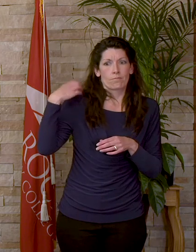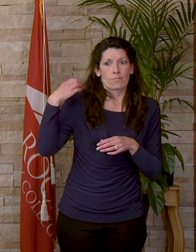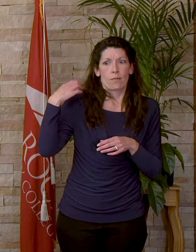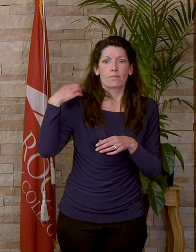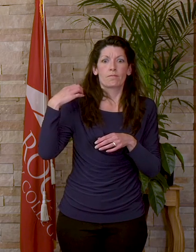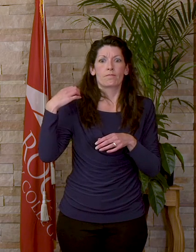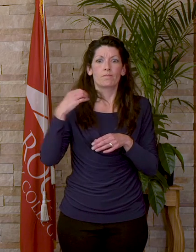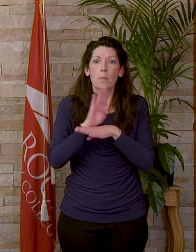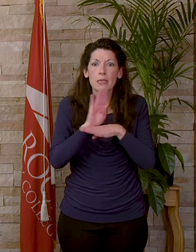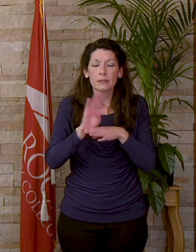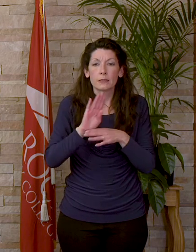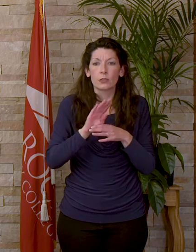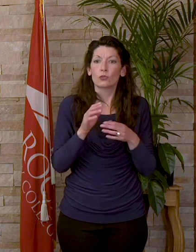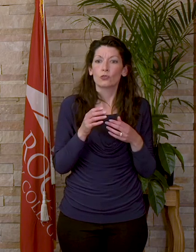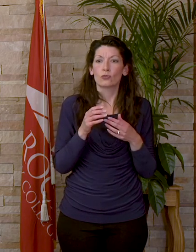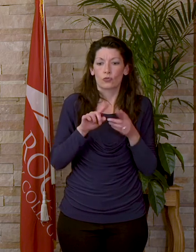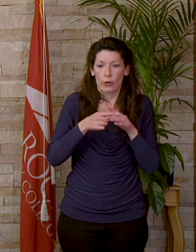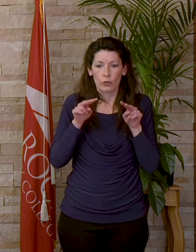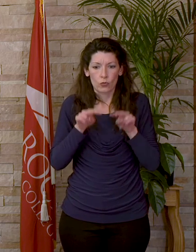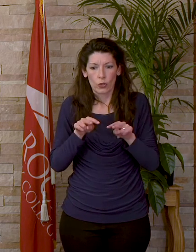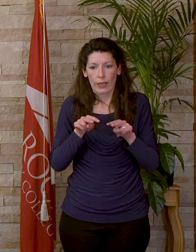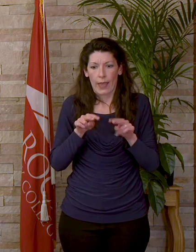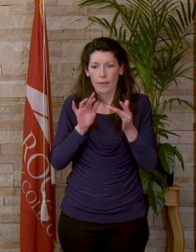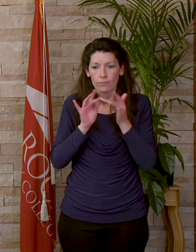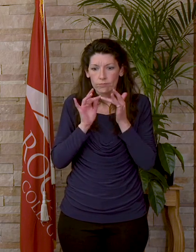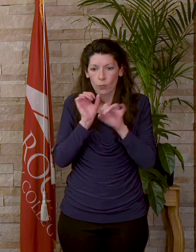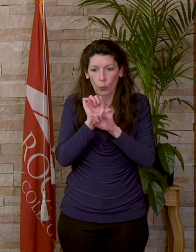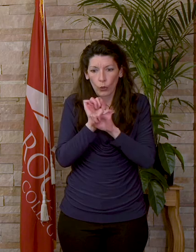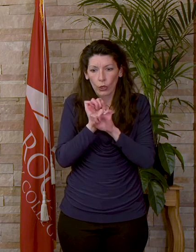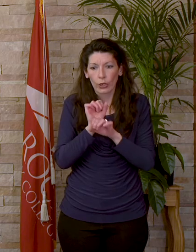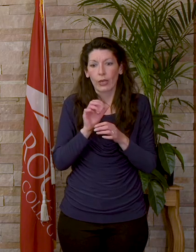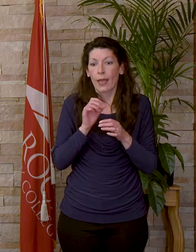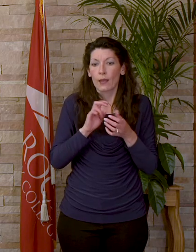of remote work as a normal business model. Business travel may become a distant memory as is replaced